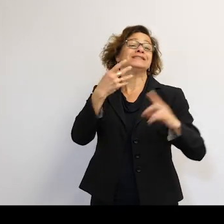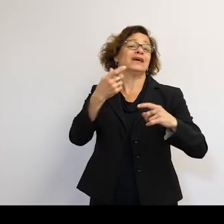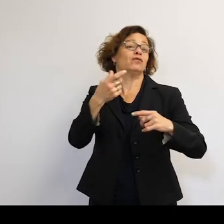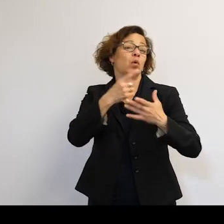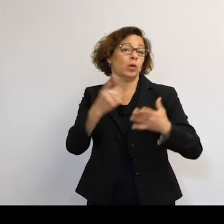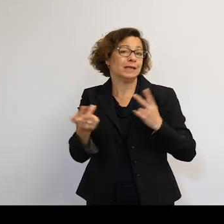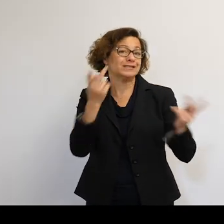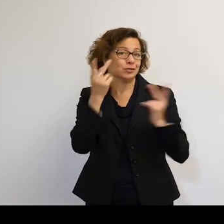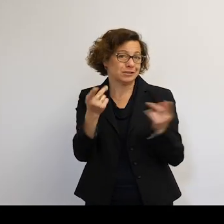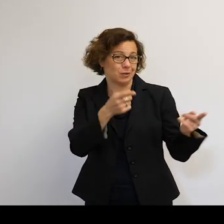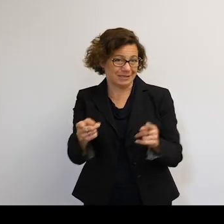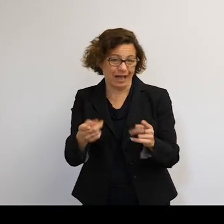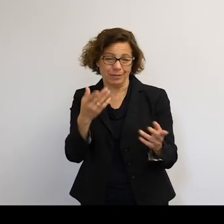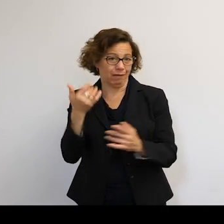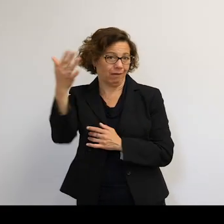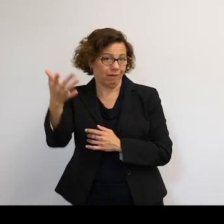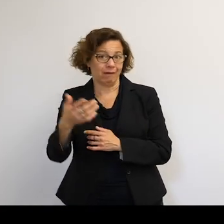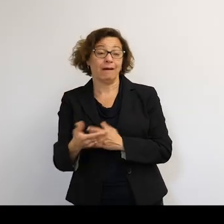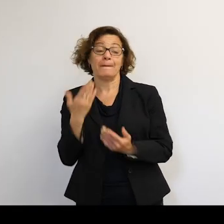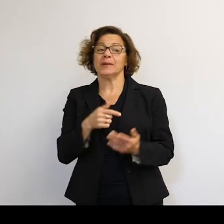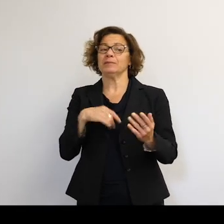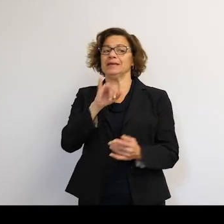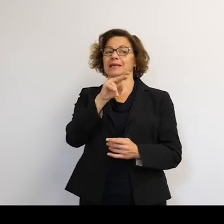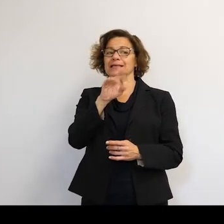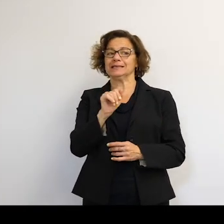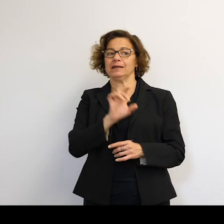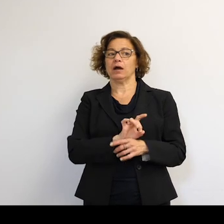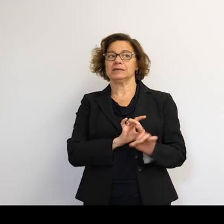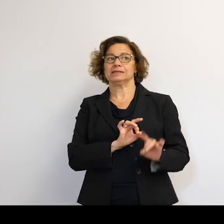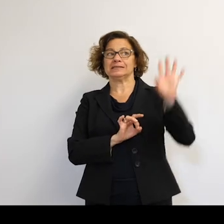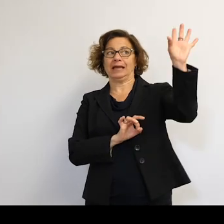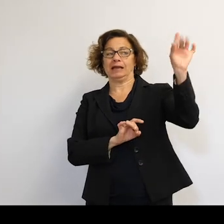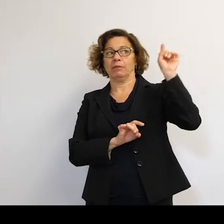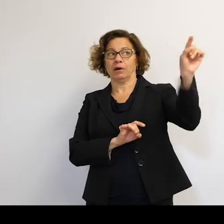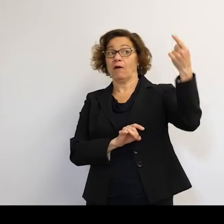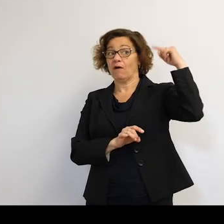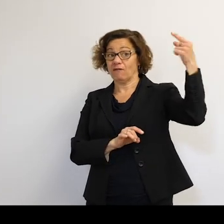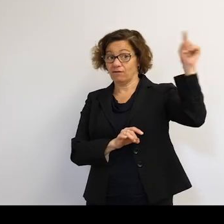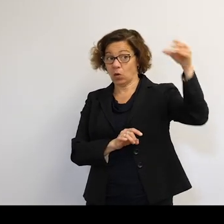But put it up with the express purpose of being hit by that missile test.